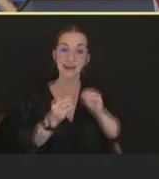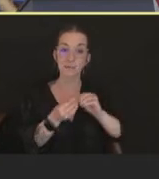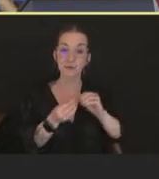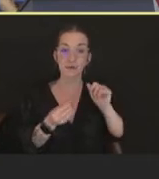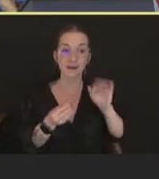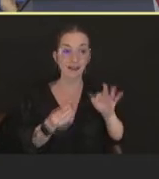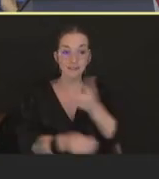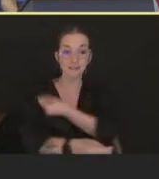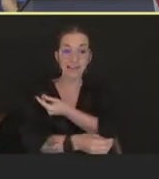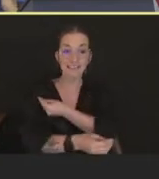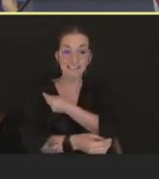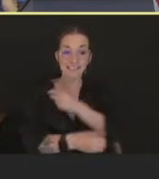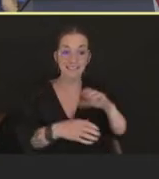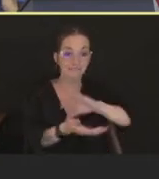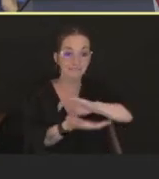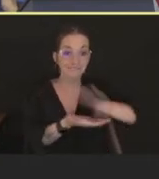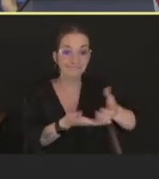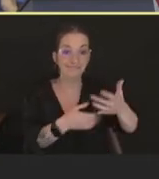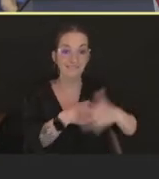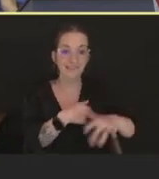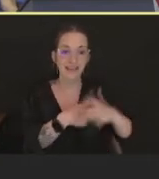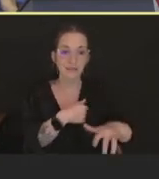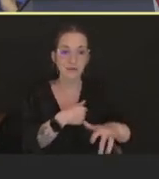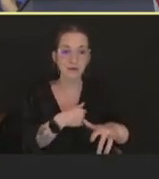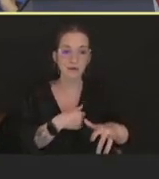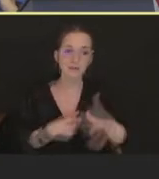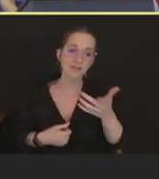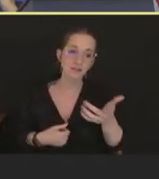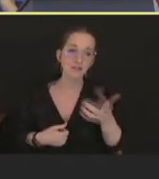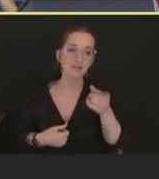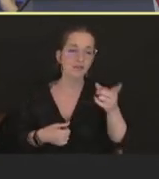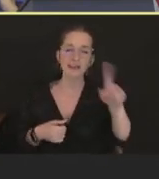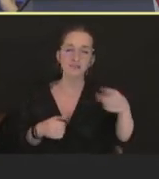this just gives you a general idea of where highest rates of vaccination are occurring.